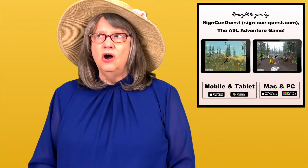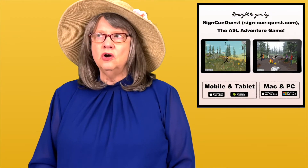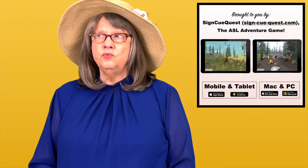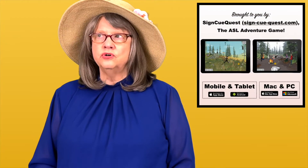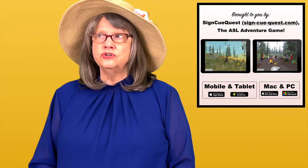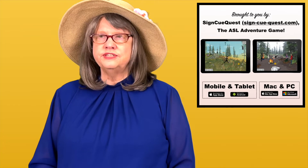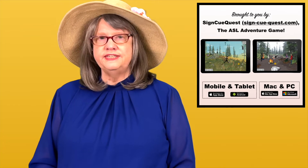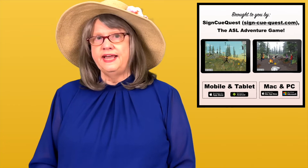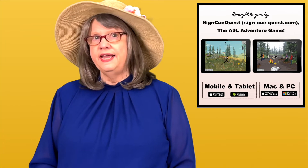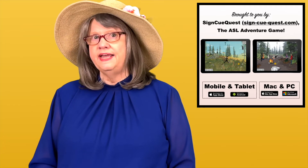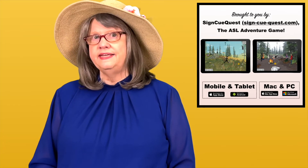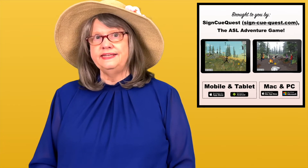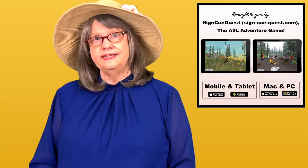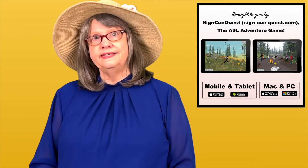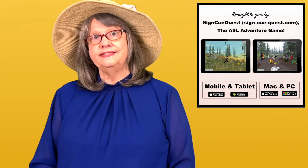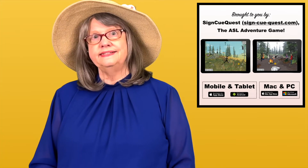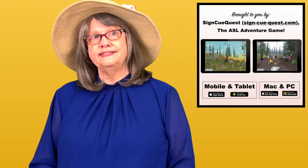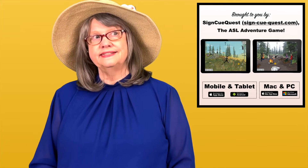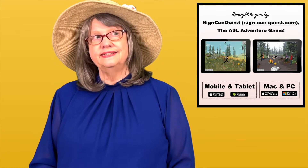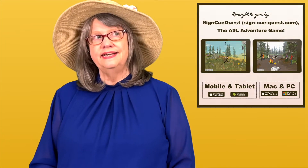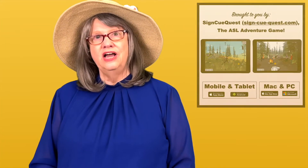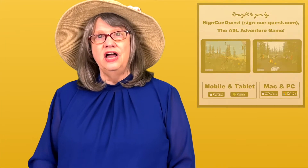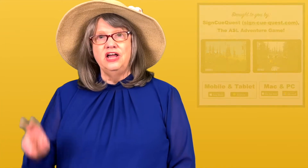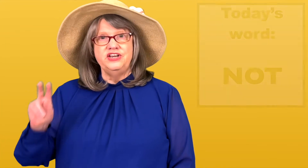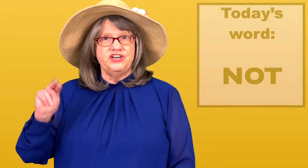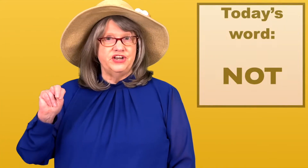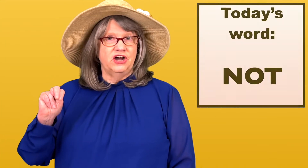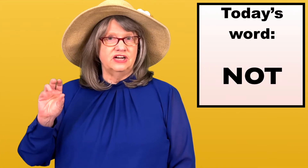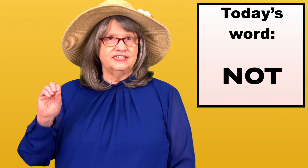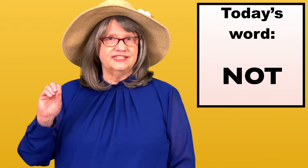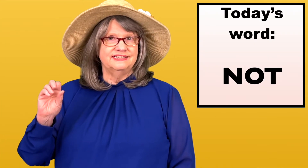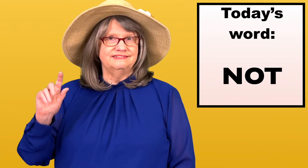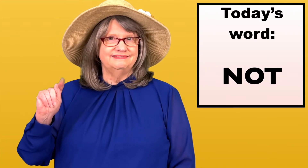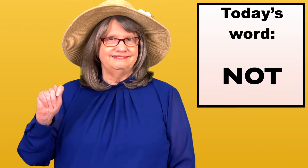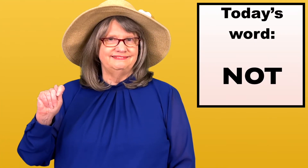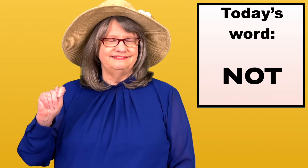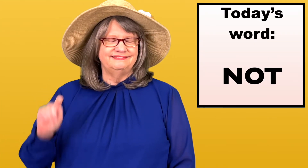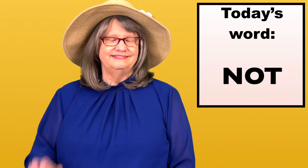Our word today is … NOT.